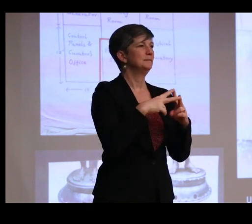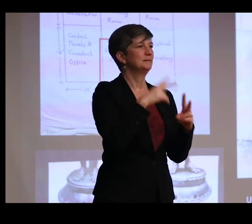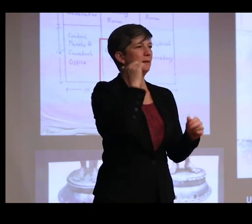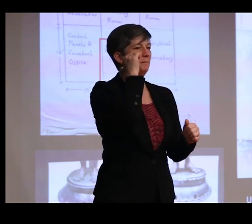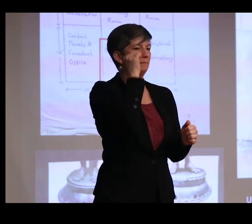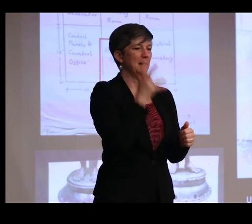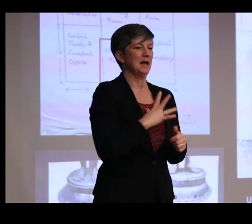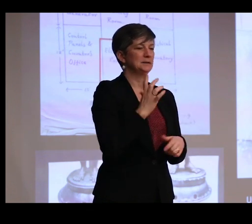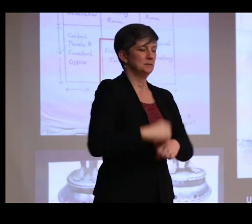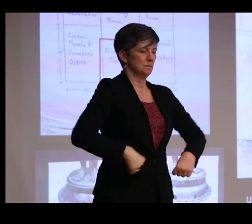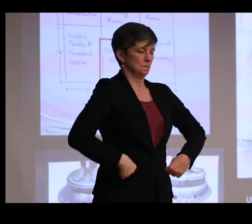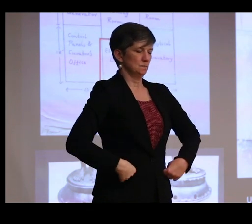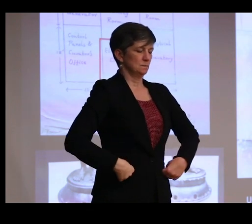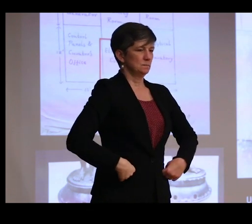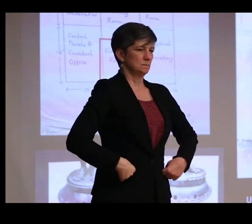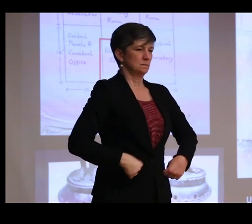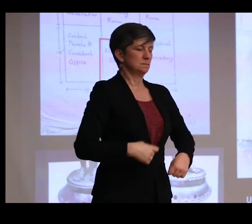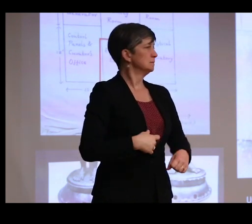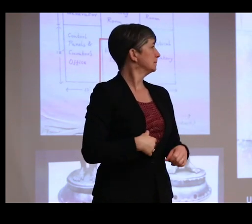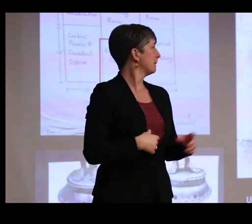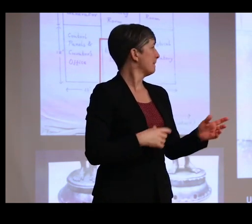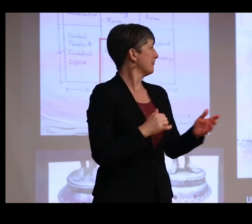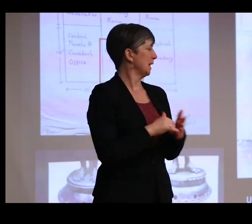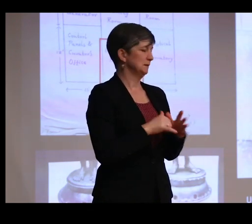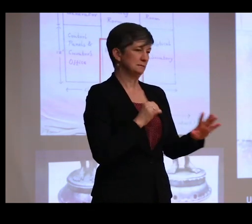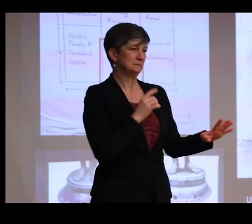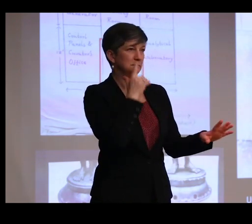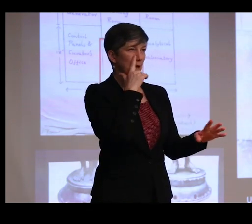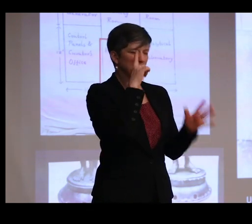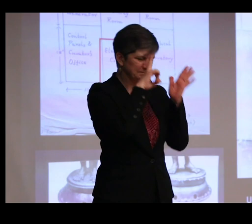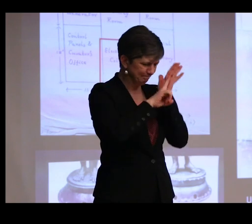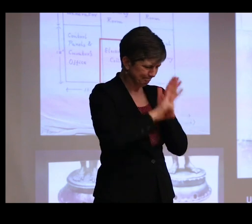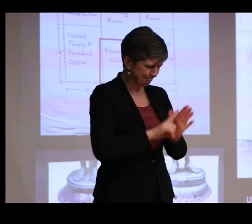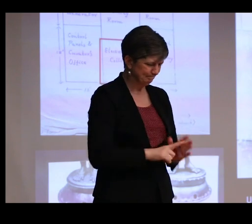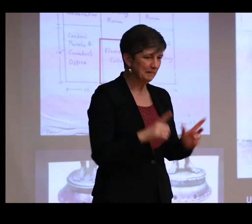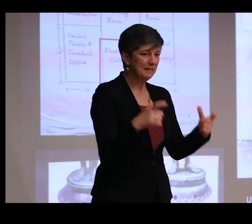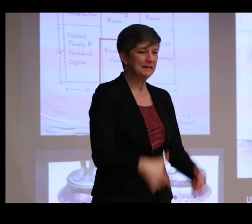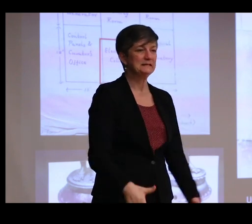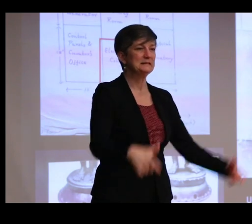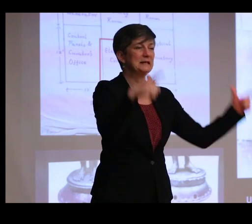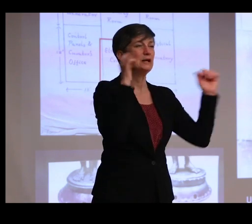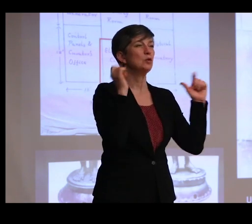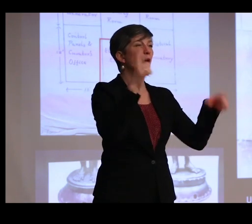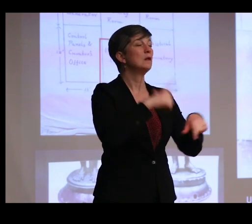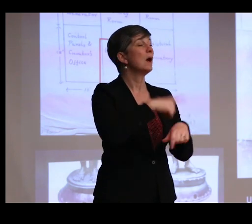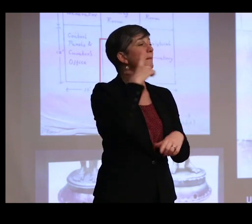of steeling himself against the cacophony of the equipment and inspecting these tanks because the tanks needed